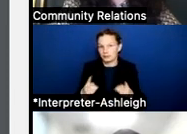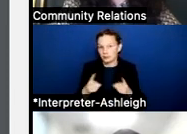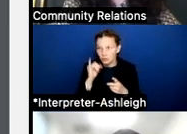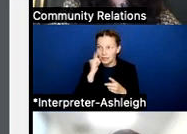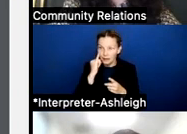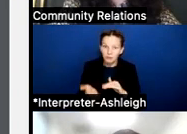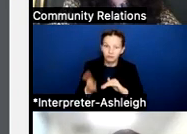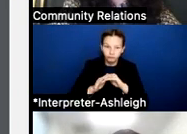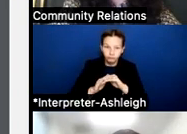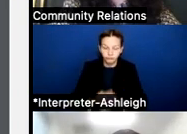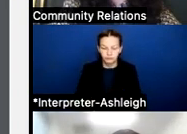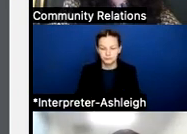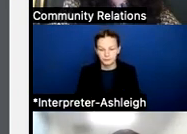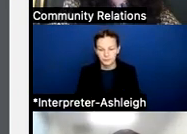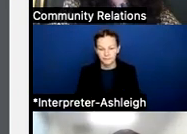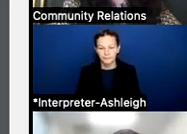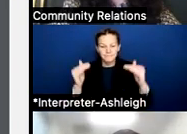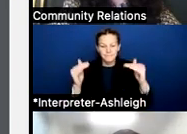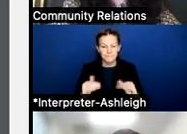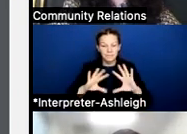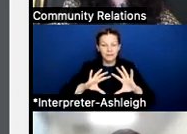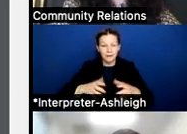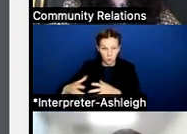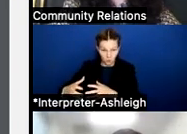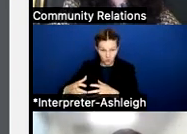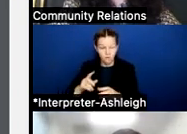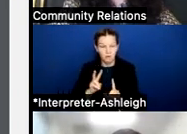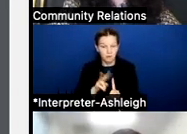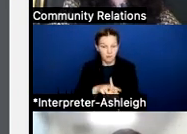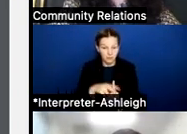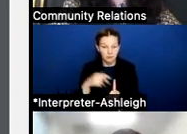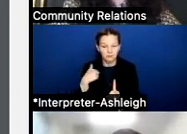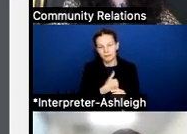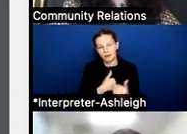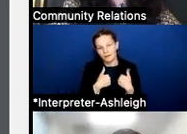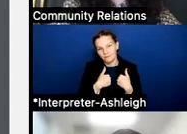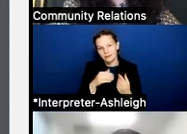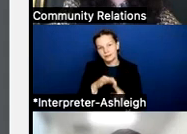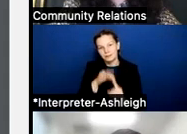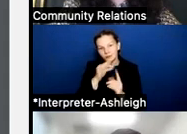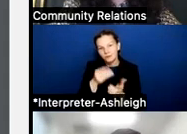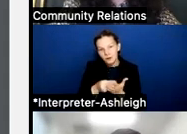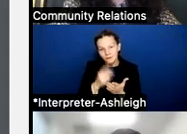The categorical allotments are, we receive special funding for special education, our at-risk students,